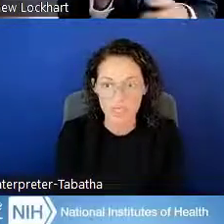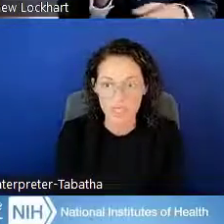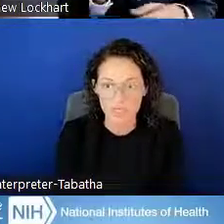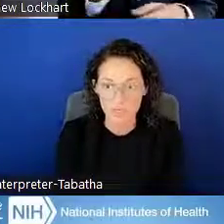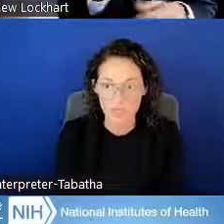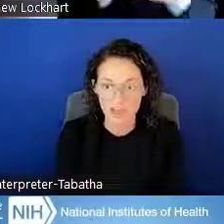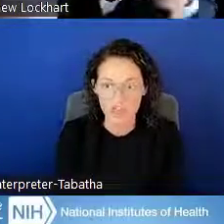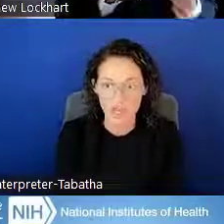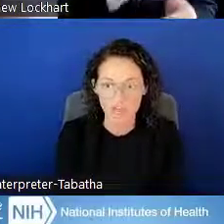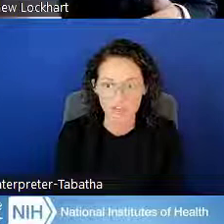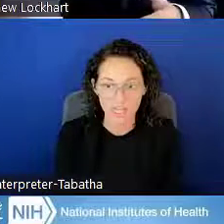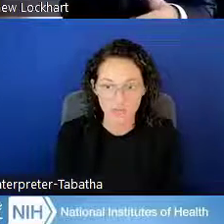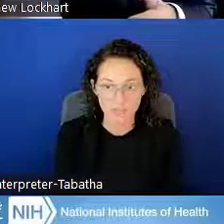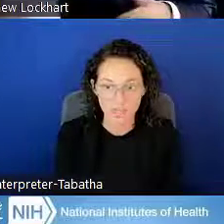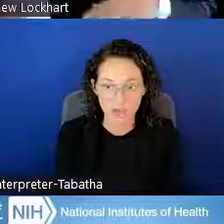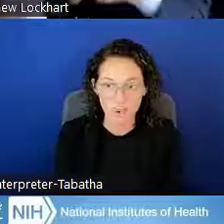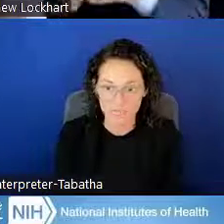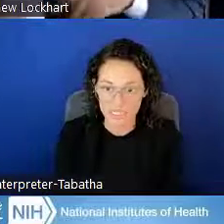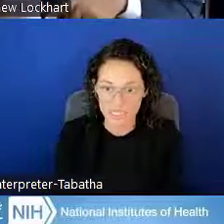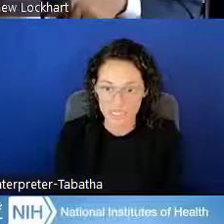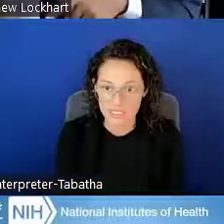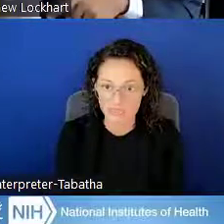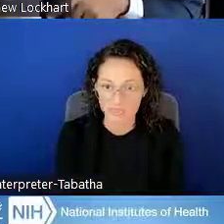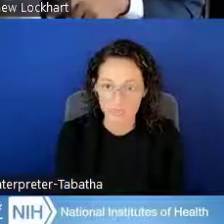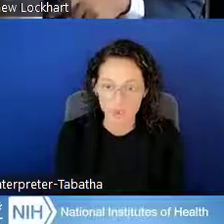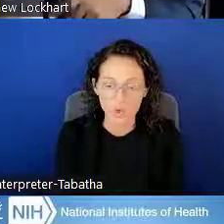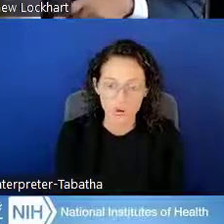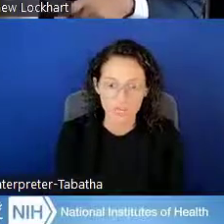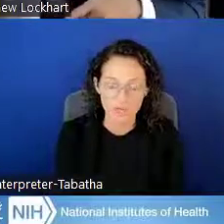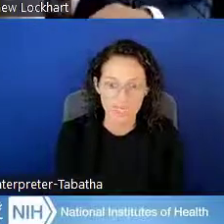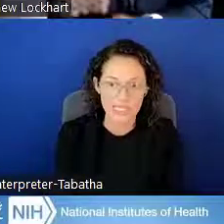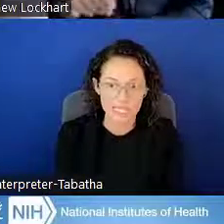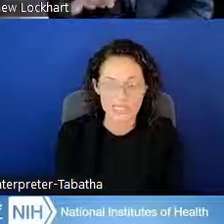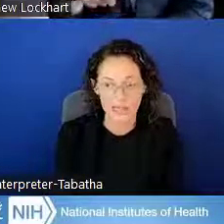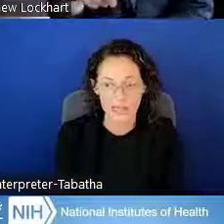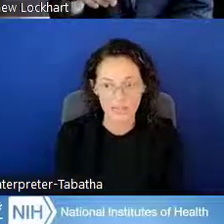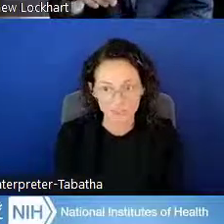so we do have a lot of LRP awardees who were on PSLF.